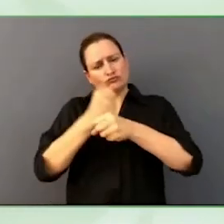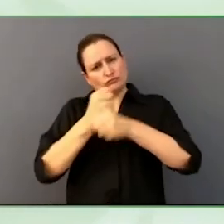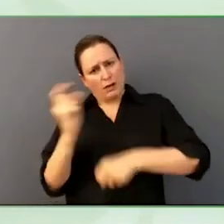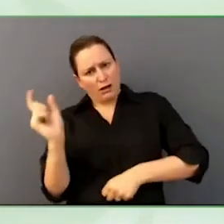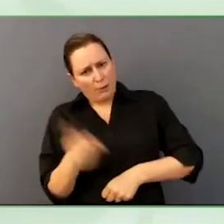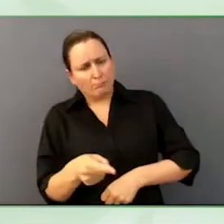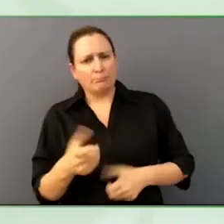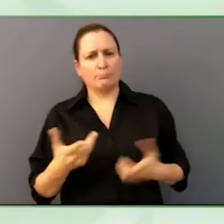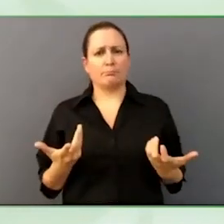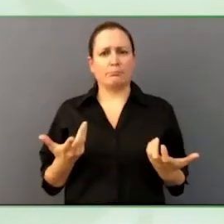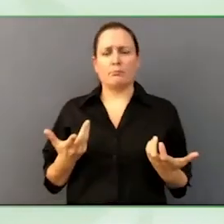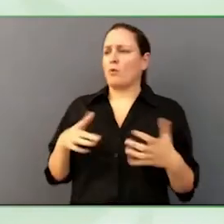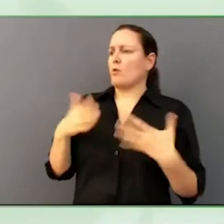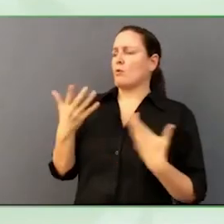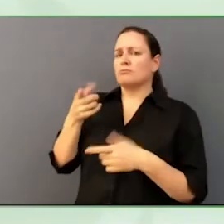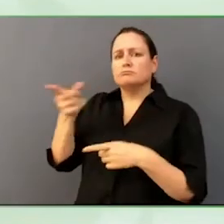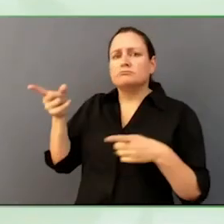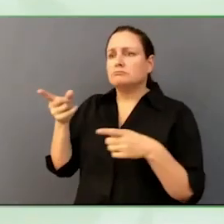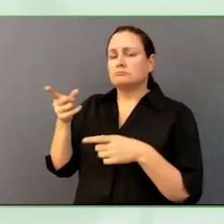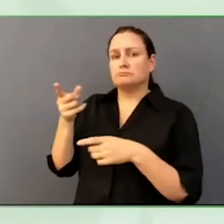Why do you think it is so important?